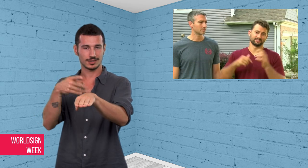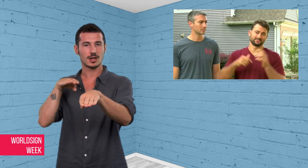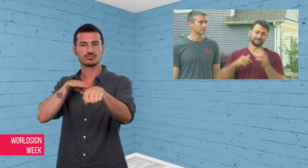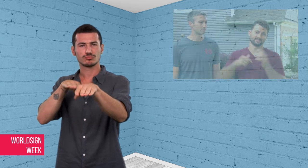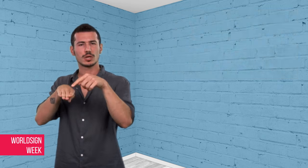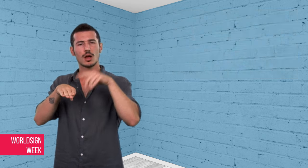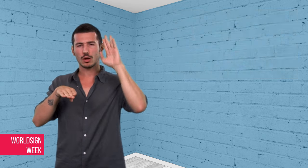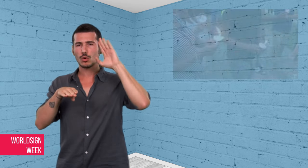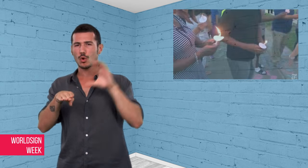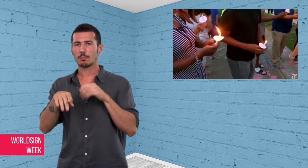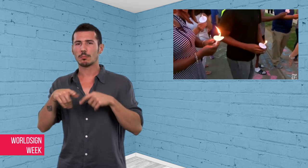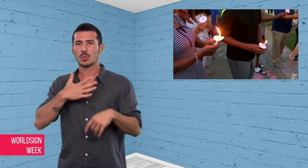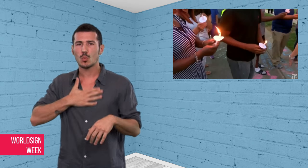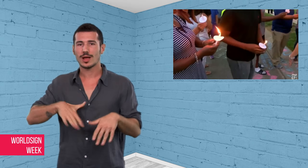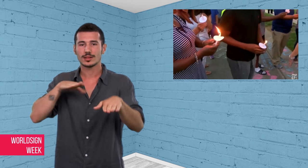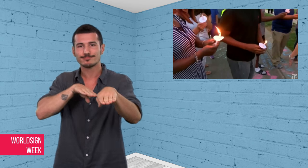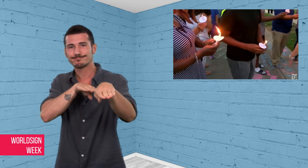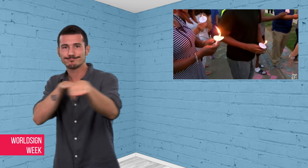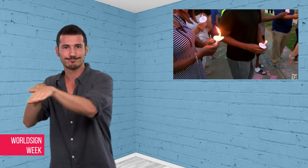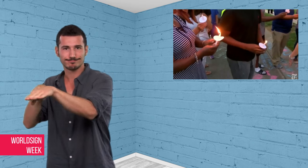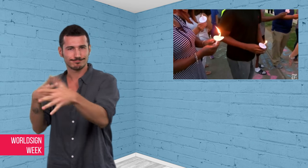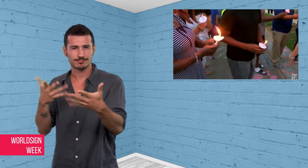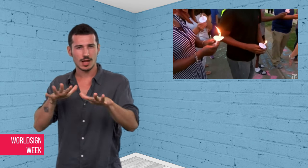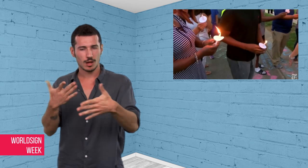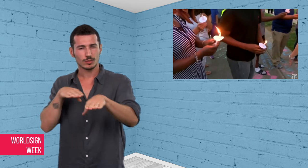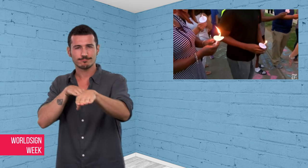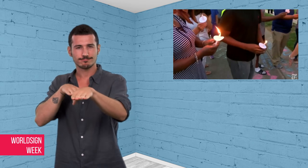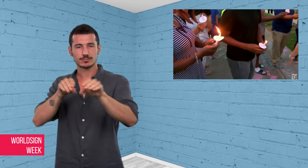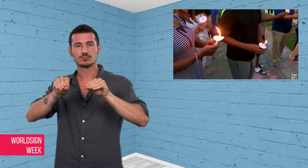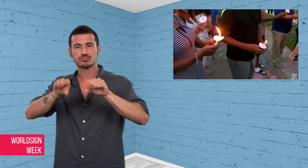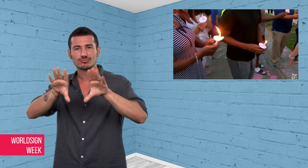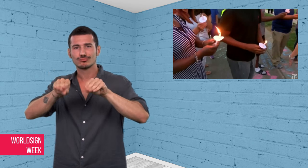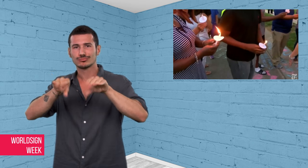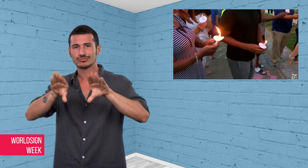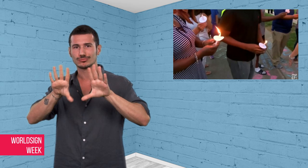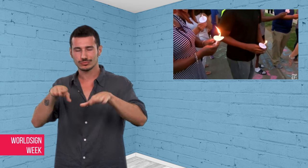on but he didn’t stop and continued driving.